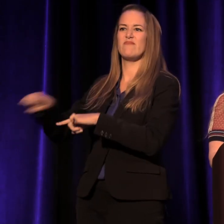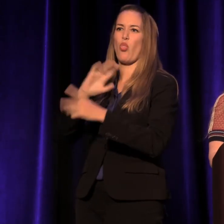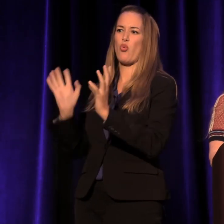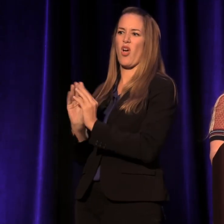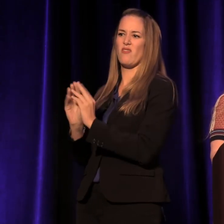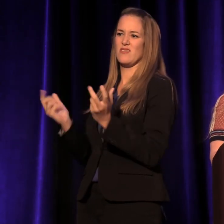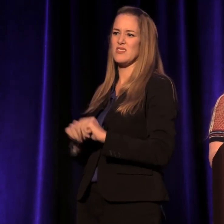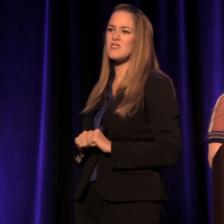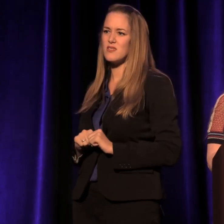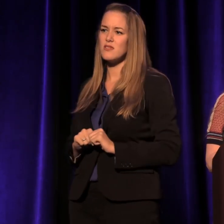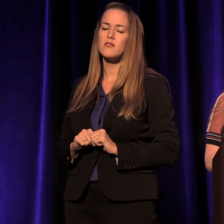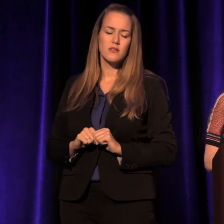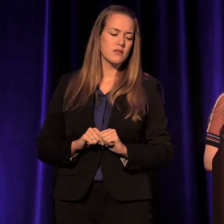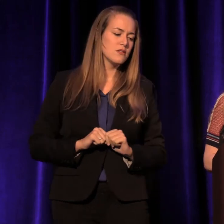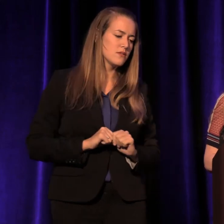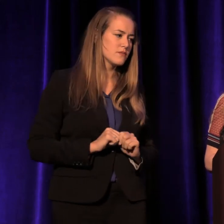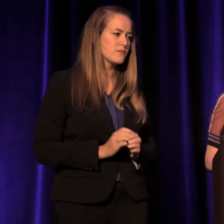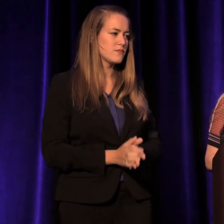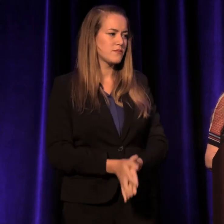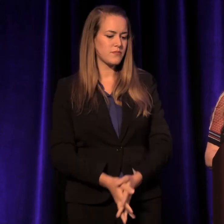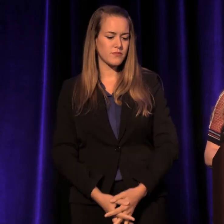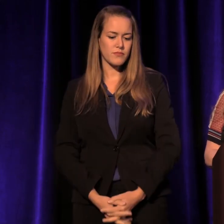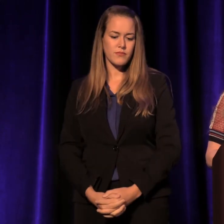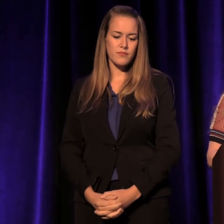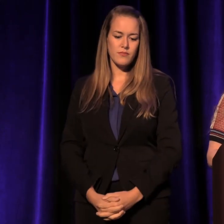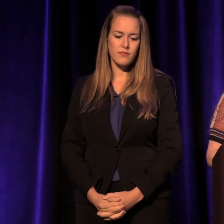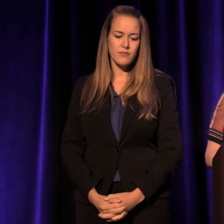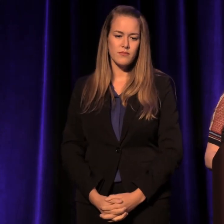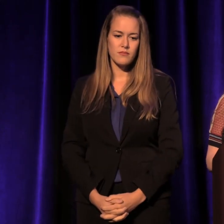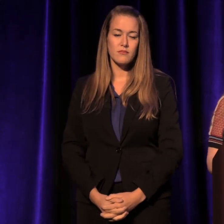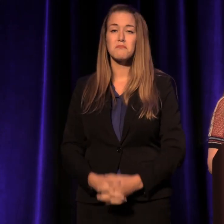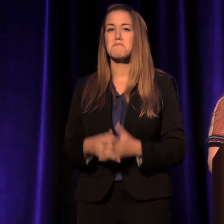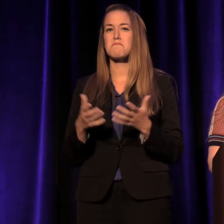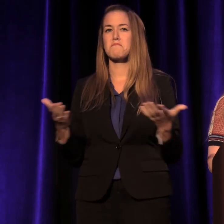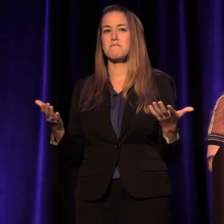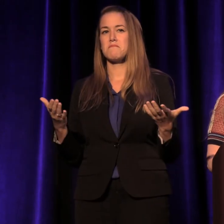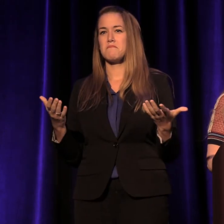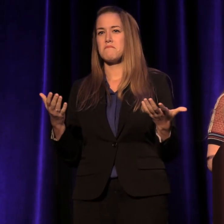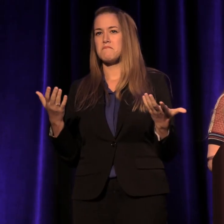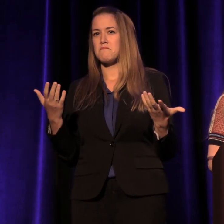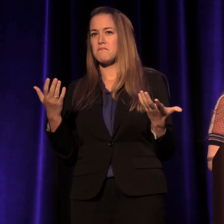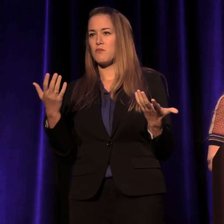And if you'll listen I want to tell you a story